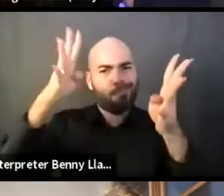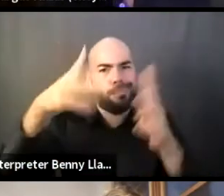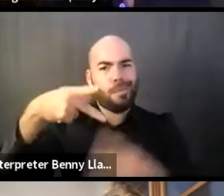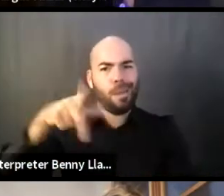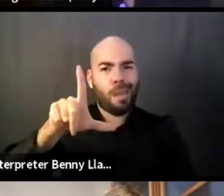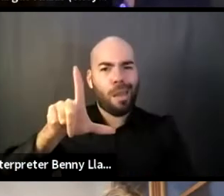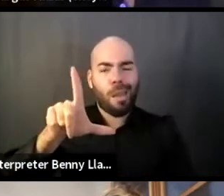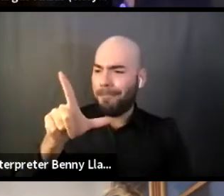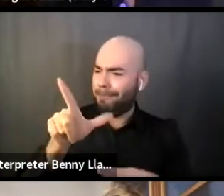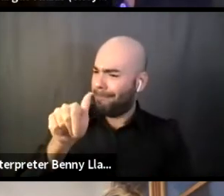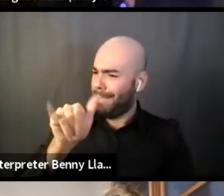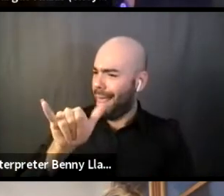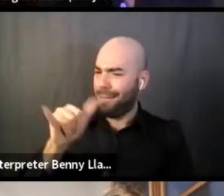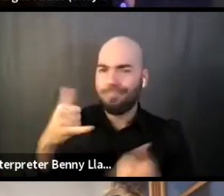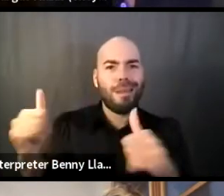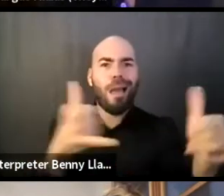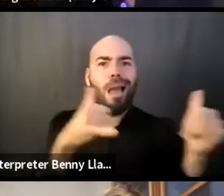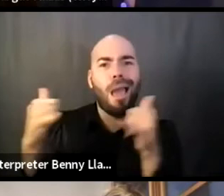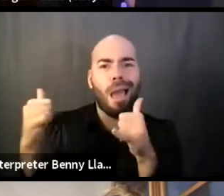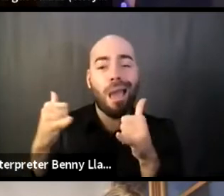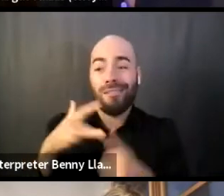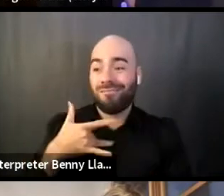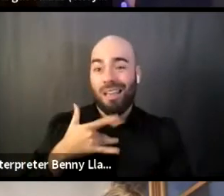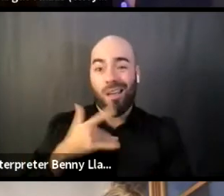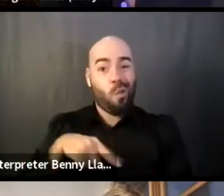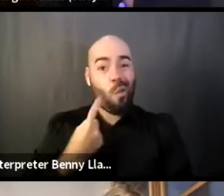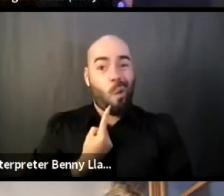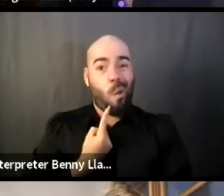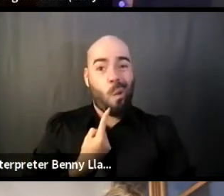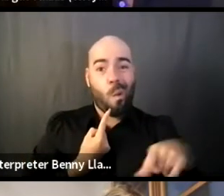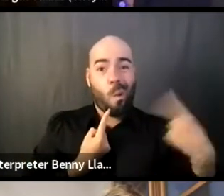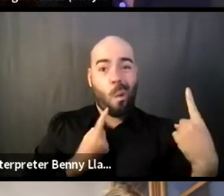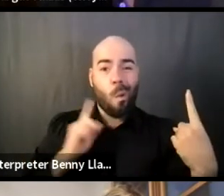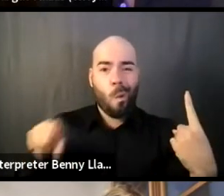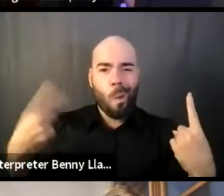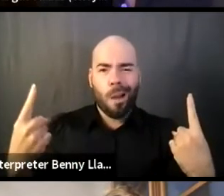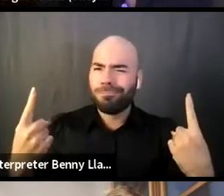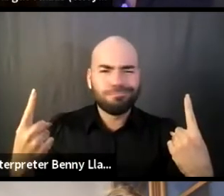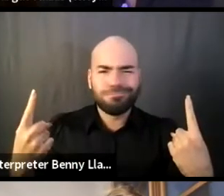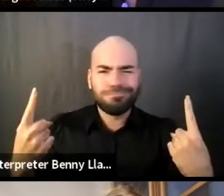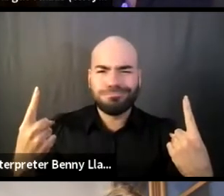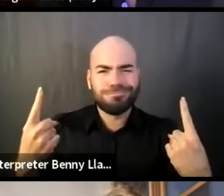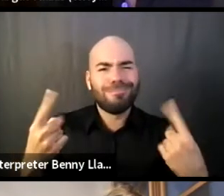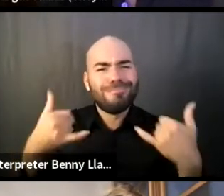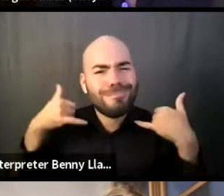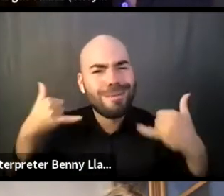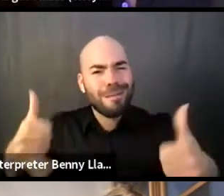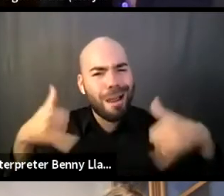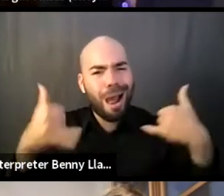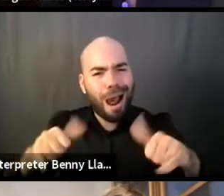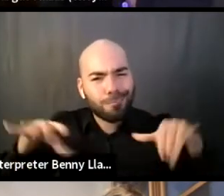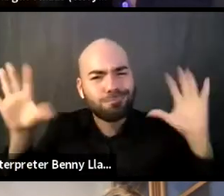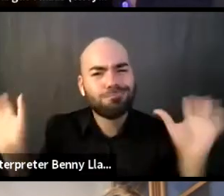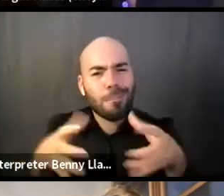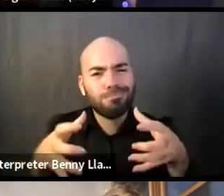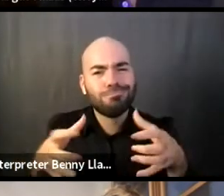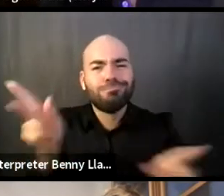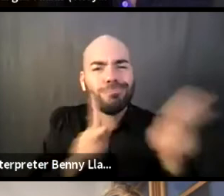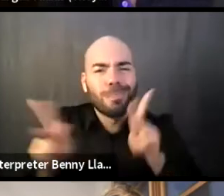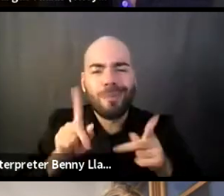is always more fun when you're doing it with friends and I kind of approach collaboration the exact same way.